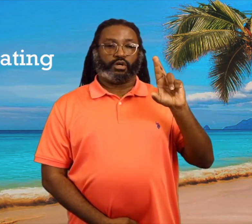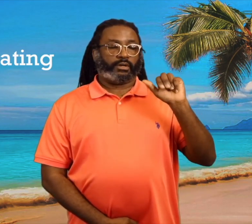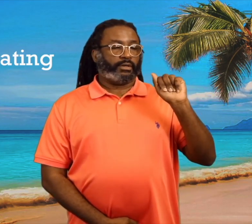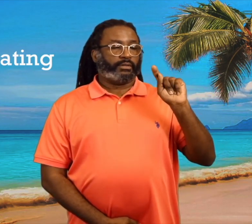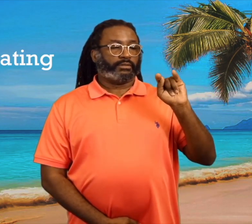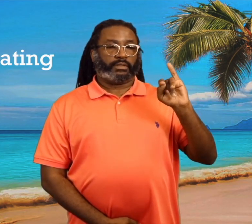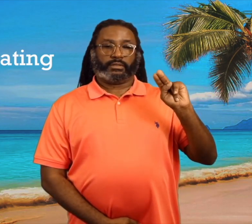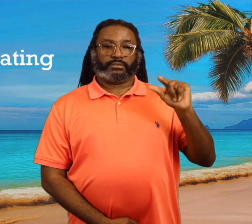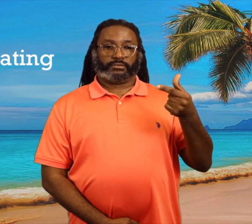Commemorating